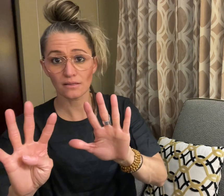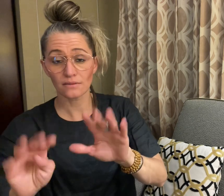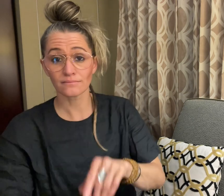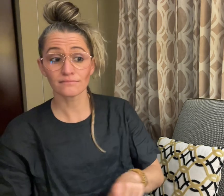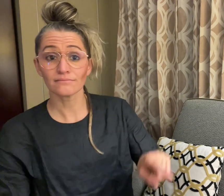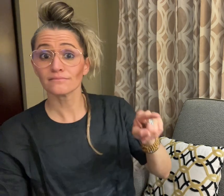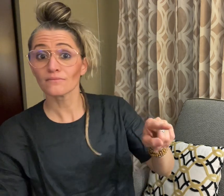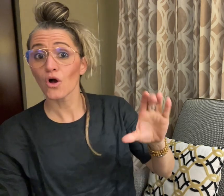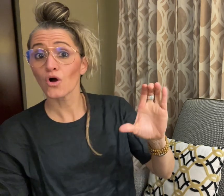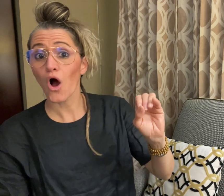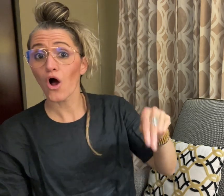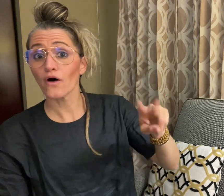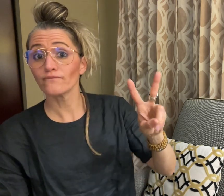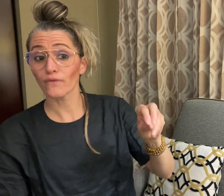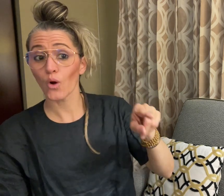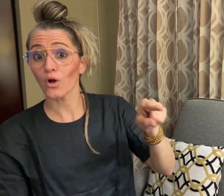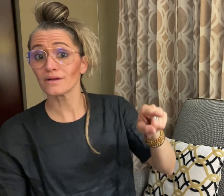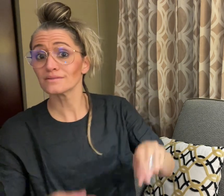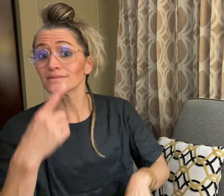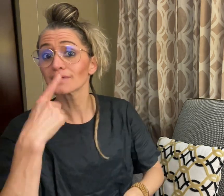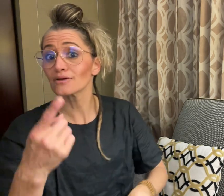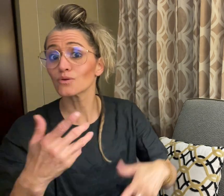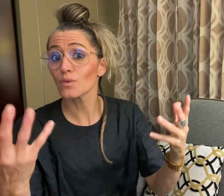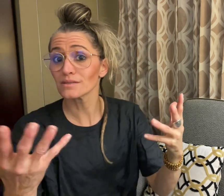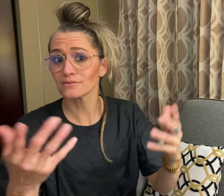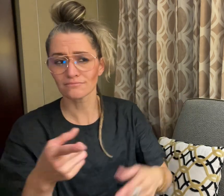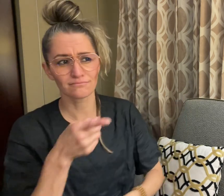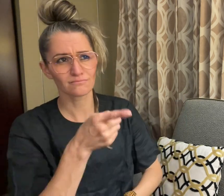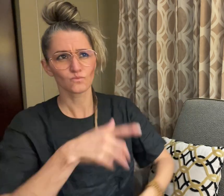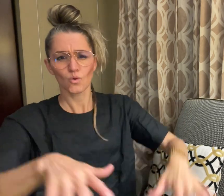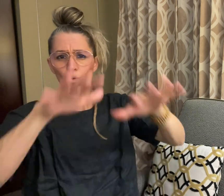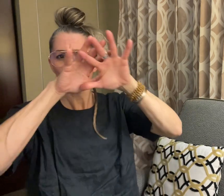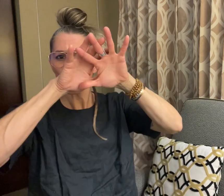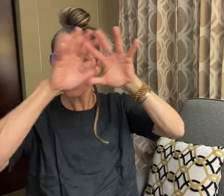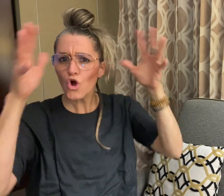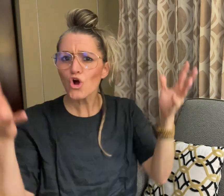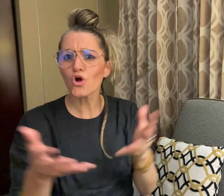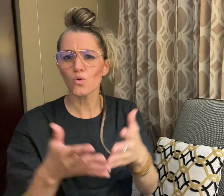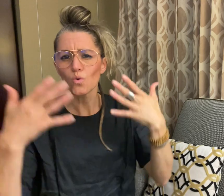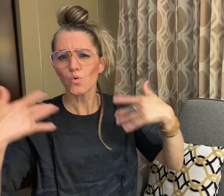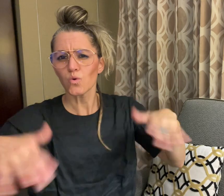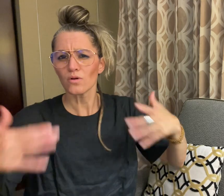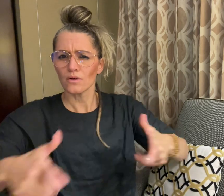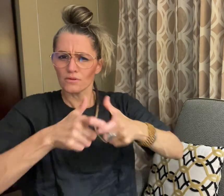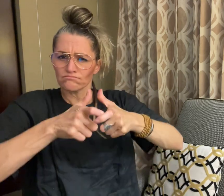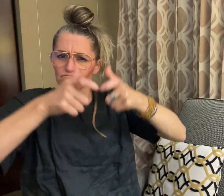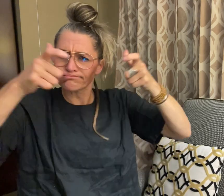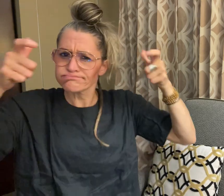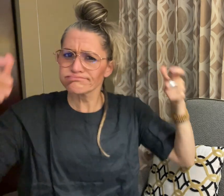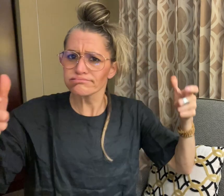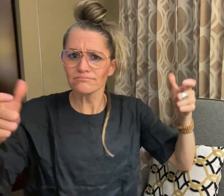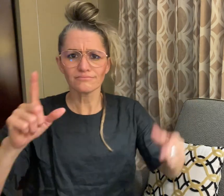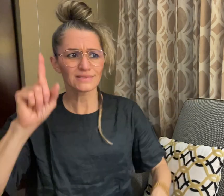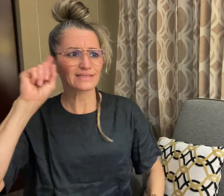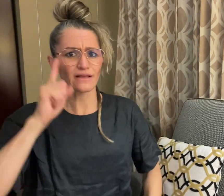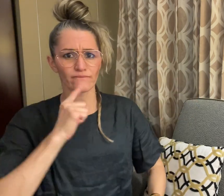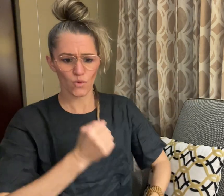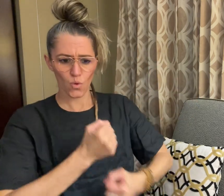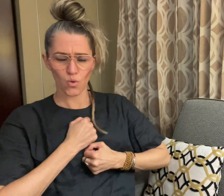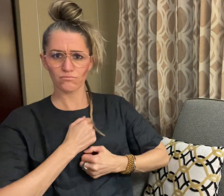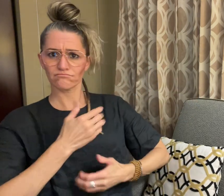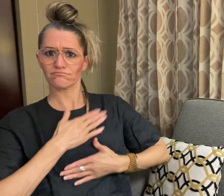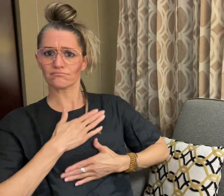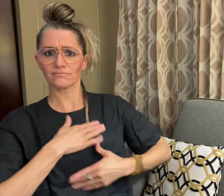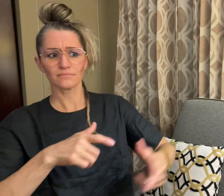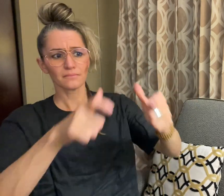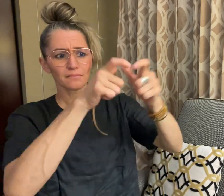largest Deaf-owned business. Convo provides sign language